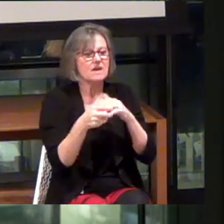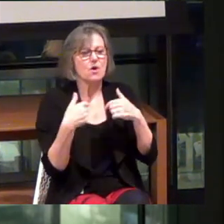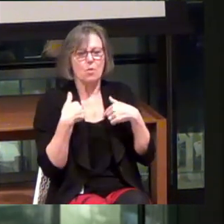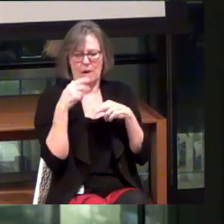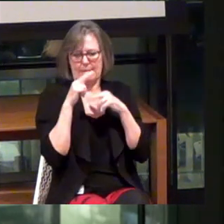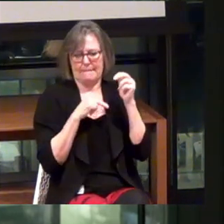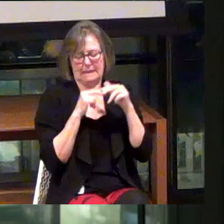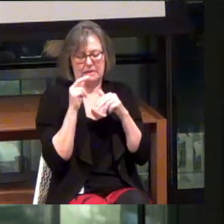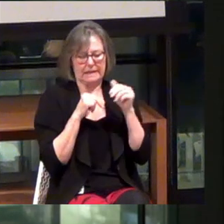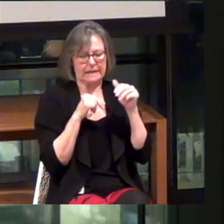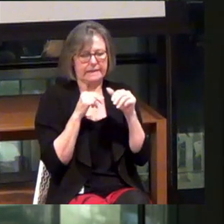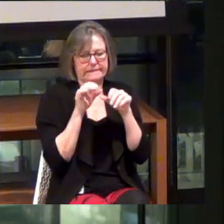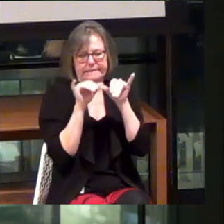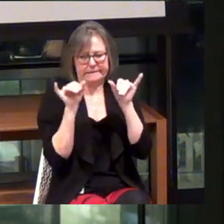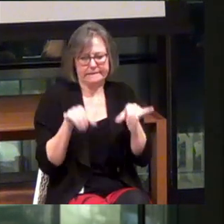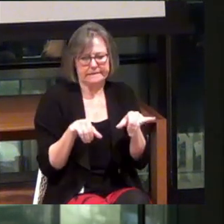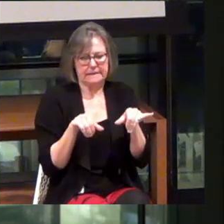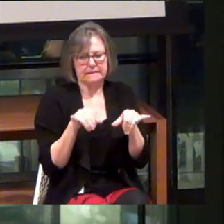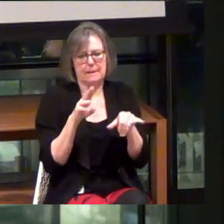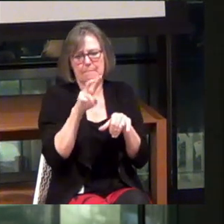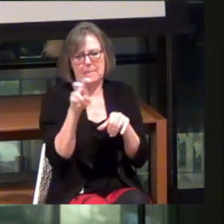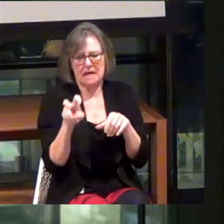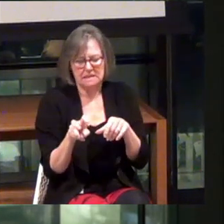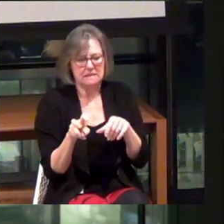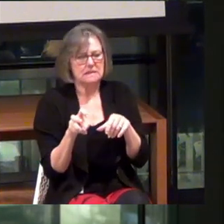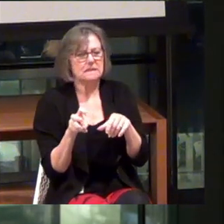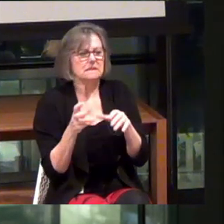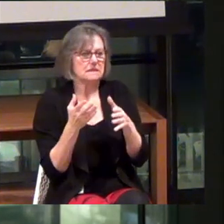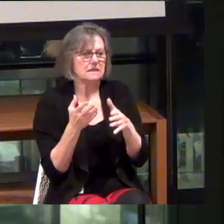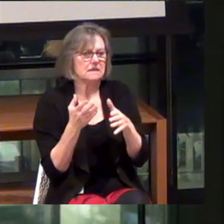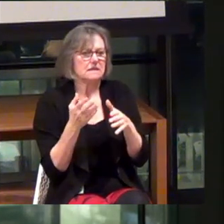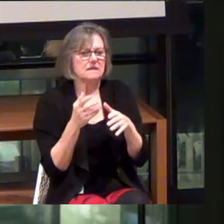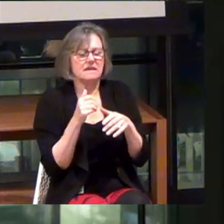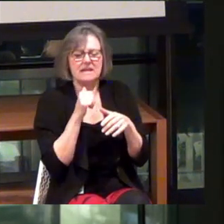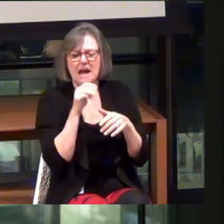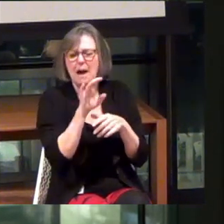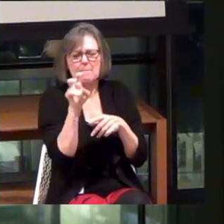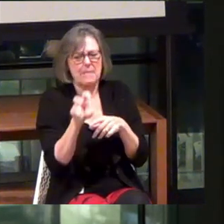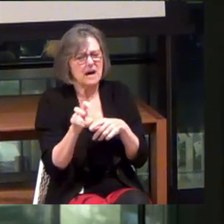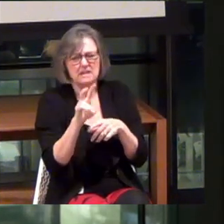like a system of buzzes that allow you... So we don't do the buzz buzz thing.